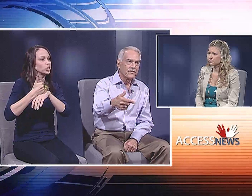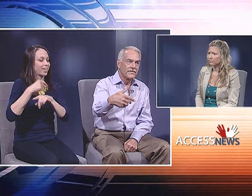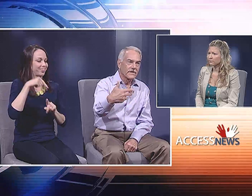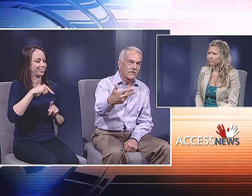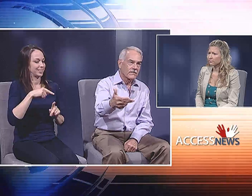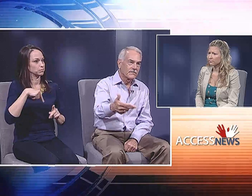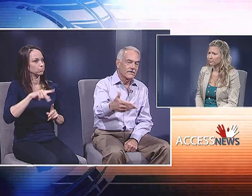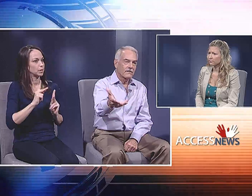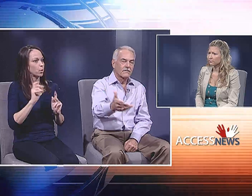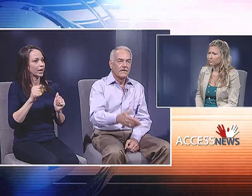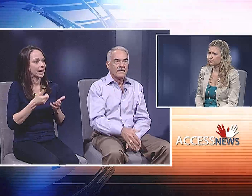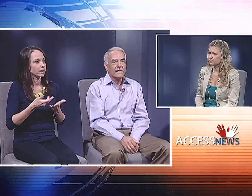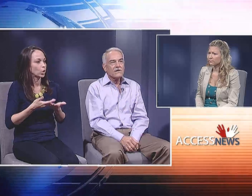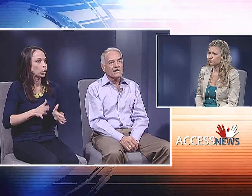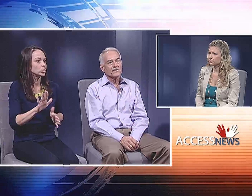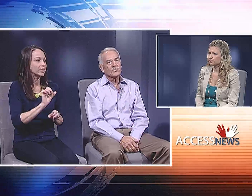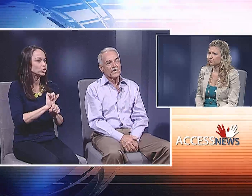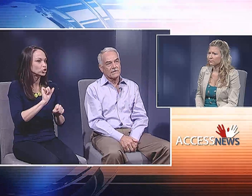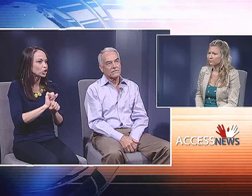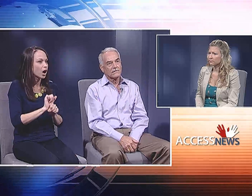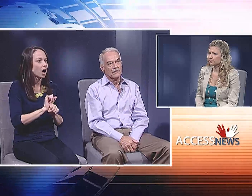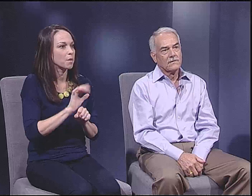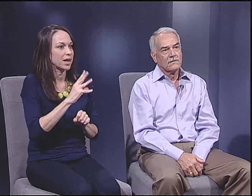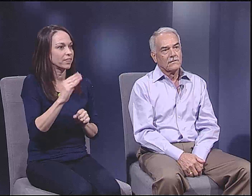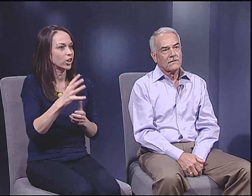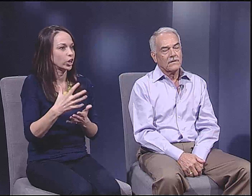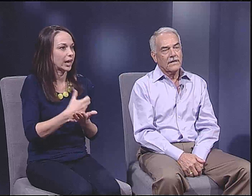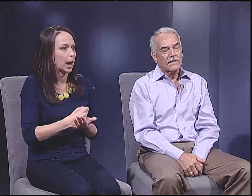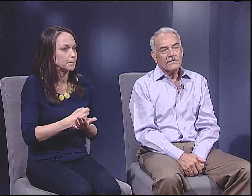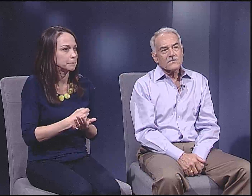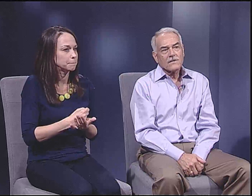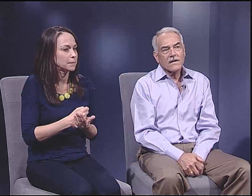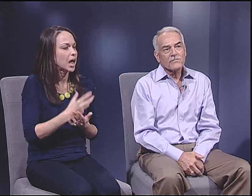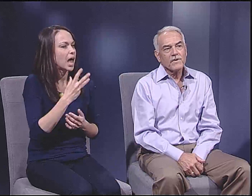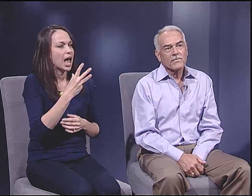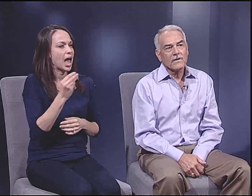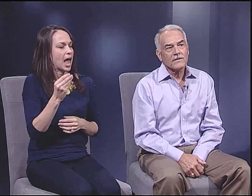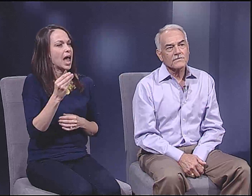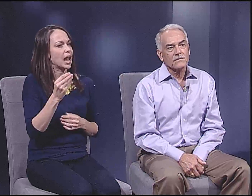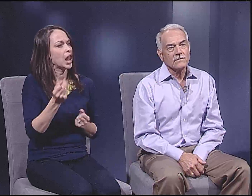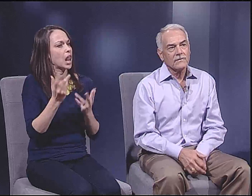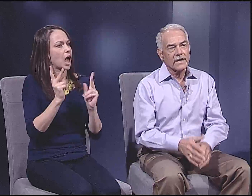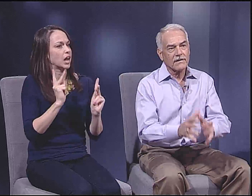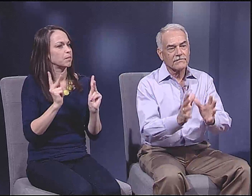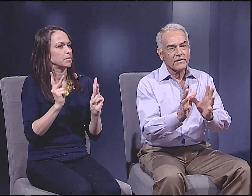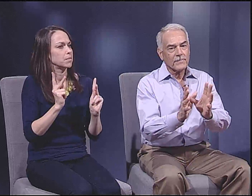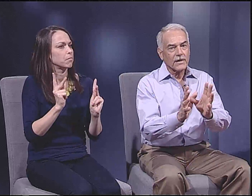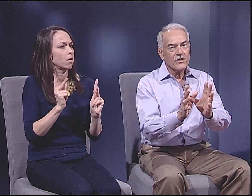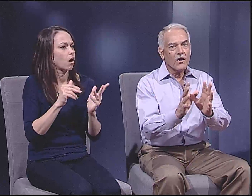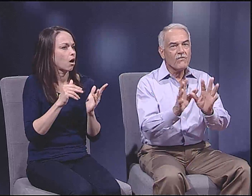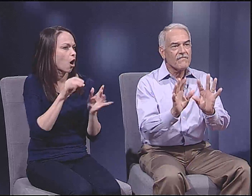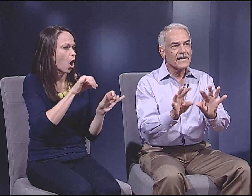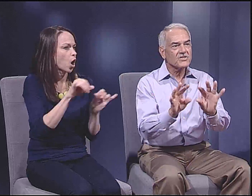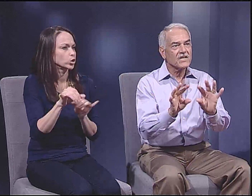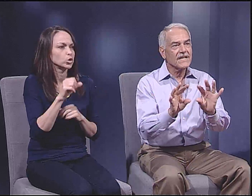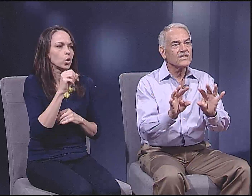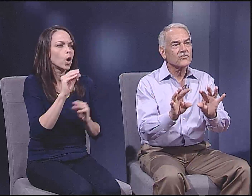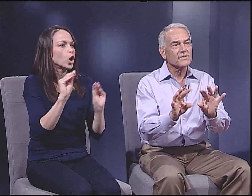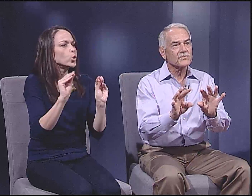their income is threatened. And there's a lot of people also who have no vested interest